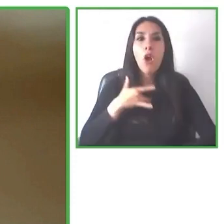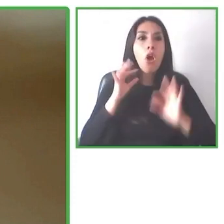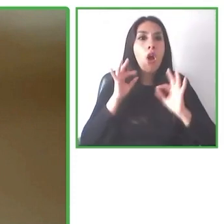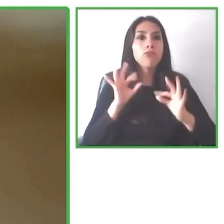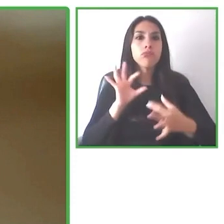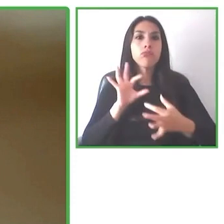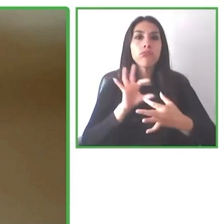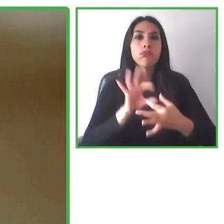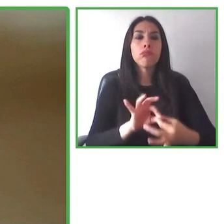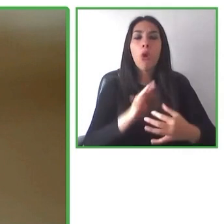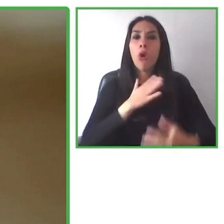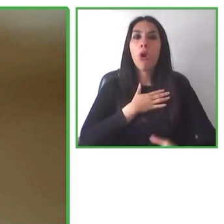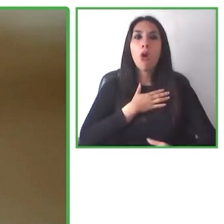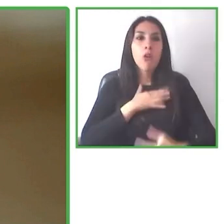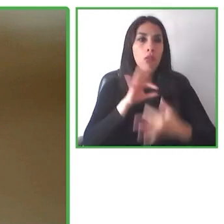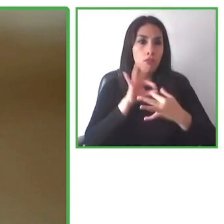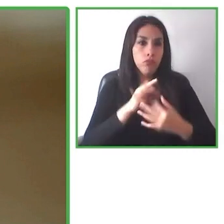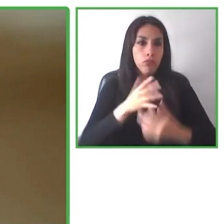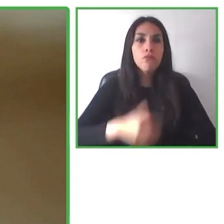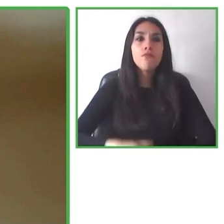features at any type of accommodation.